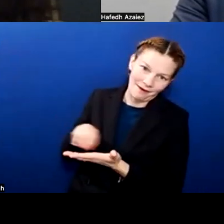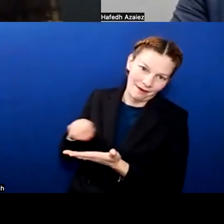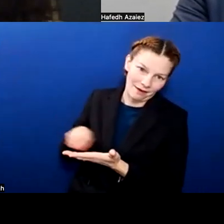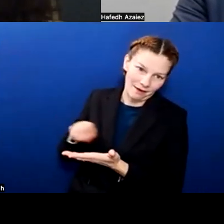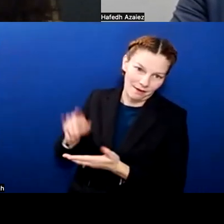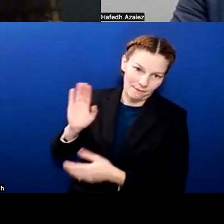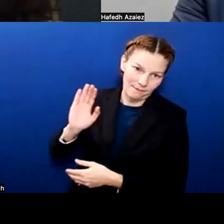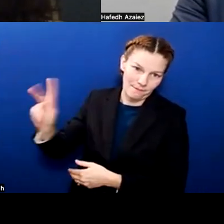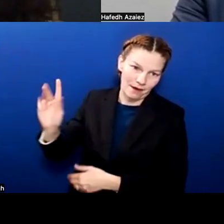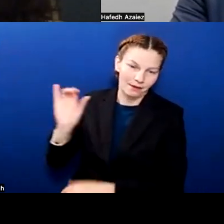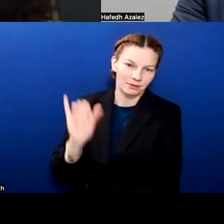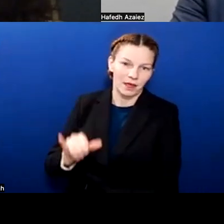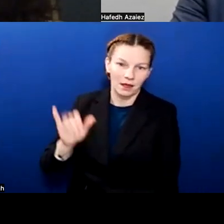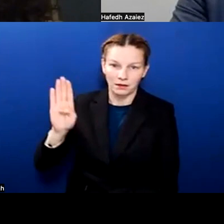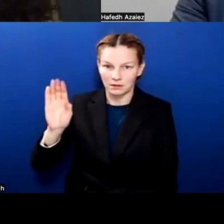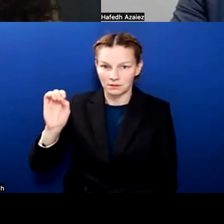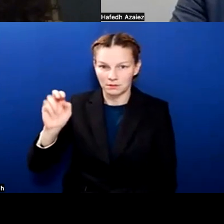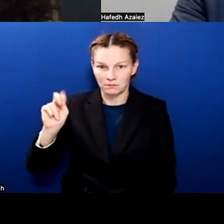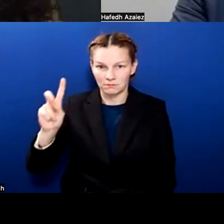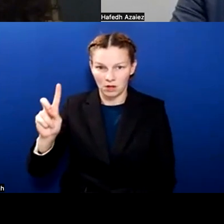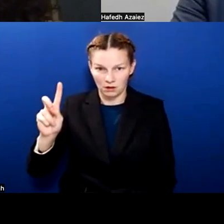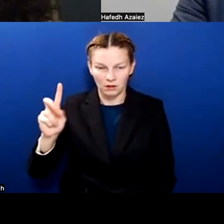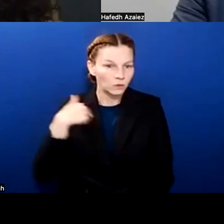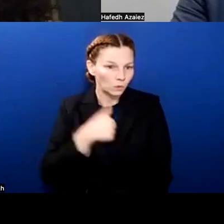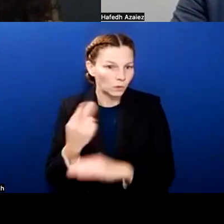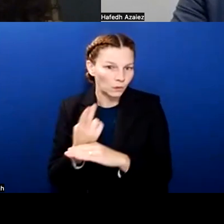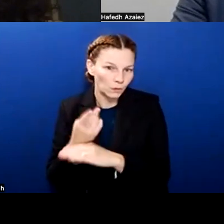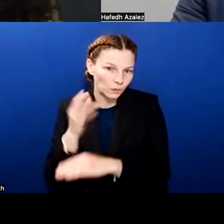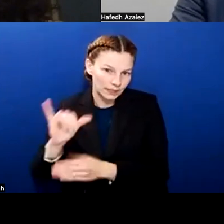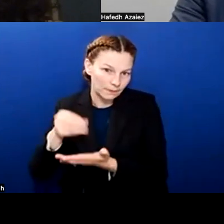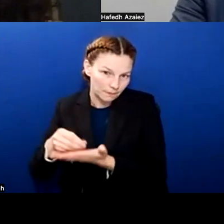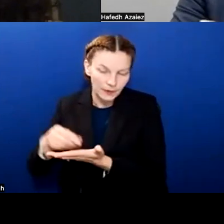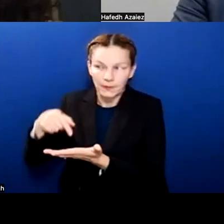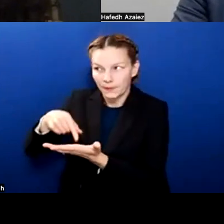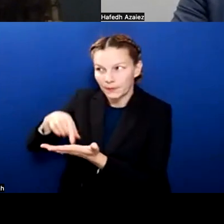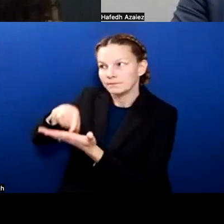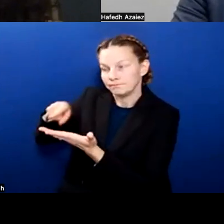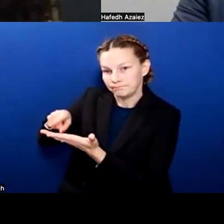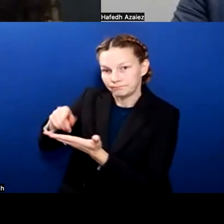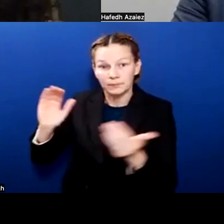because they use that money. And so yes, we are higher than Austin because Austin,